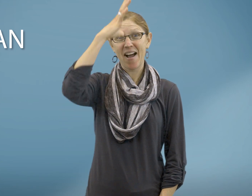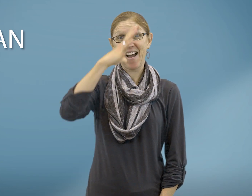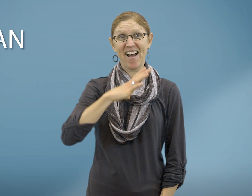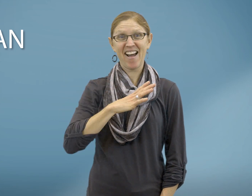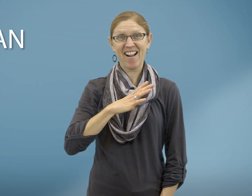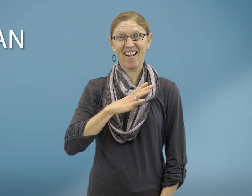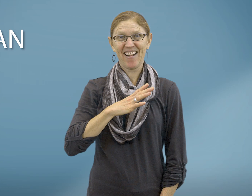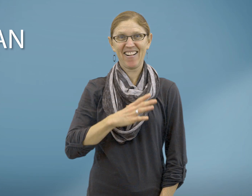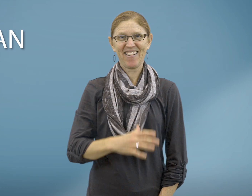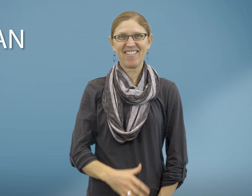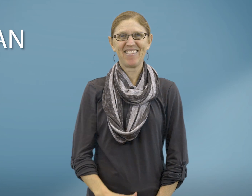Man